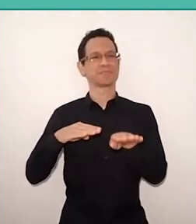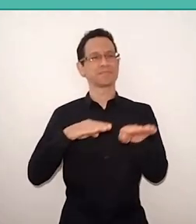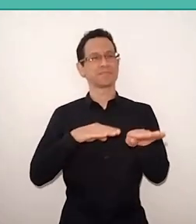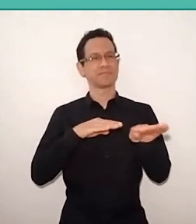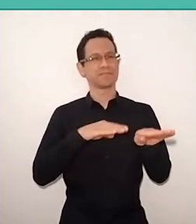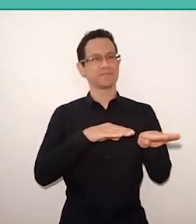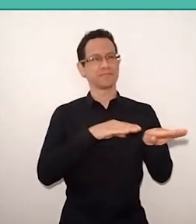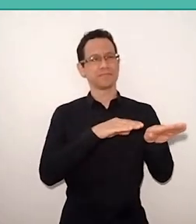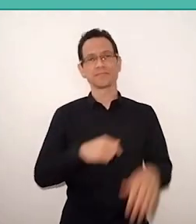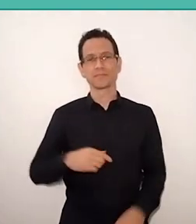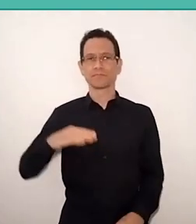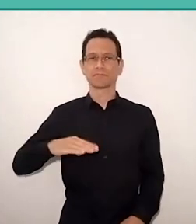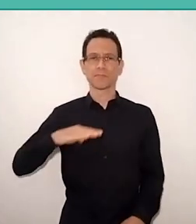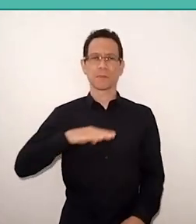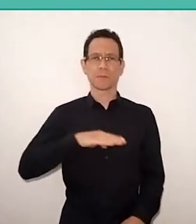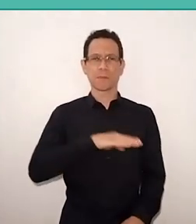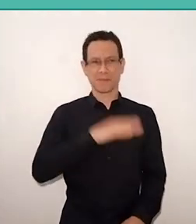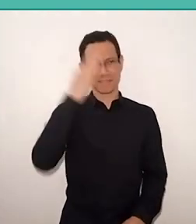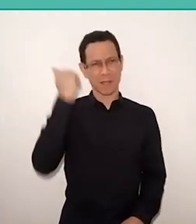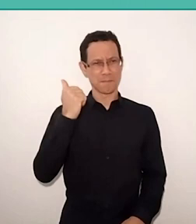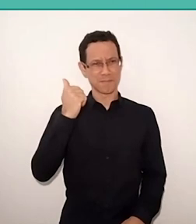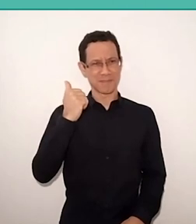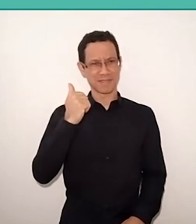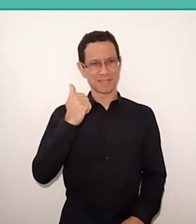you know, we order the snack in a window,